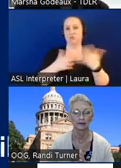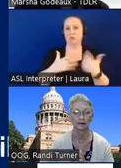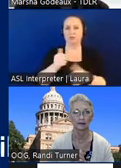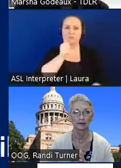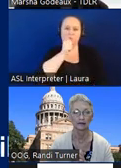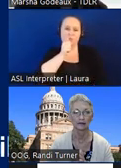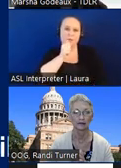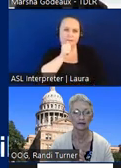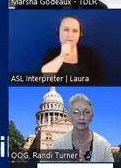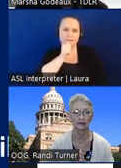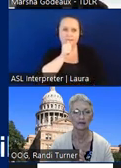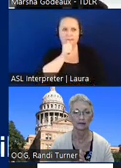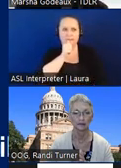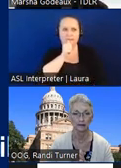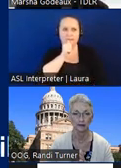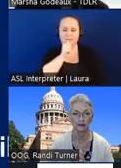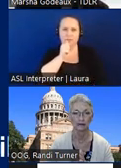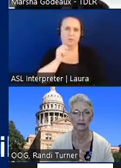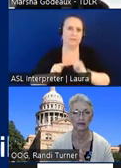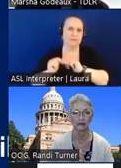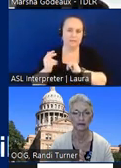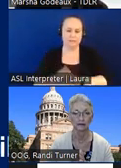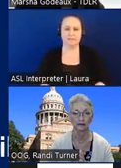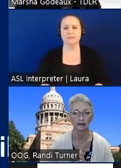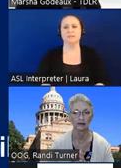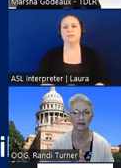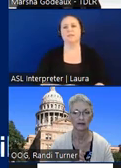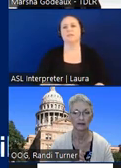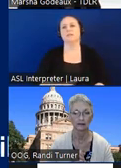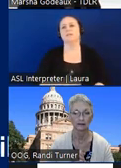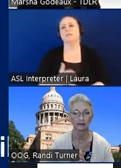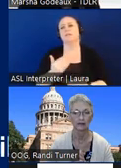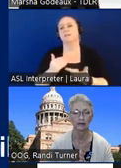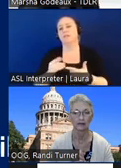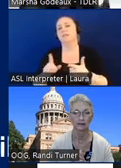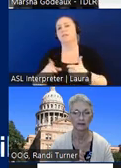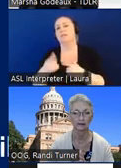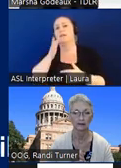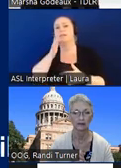uh private facilities typically they claim that all those areas are for